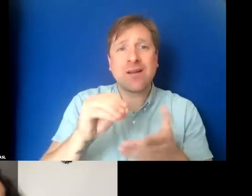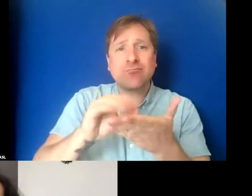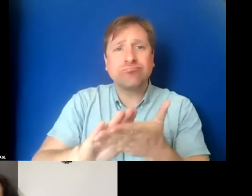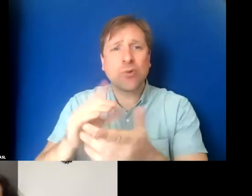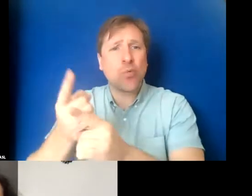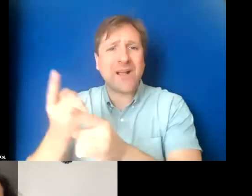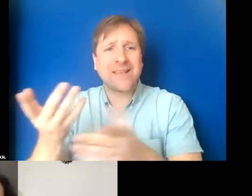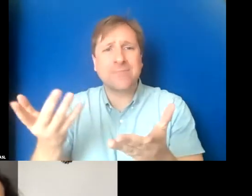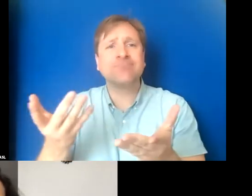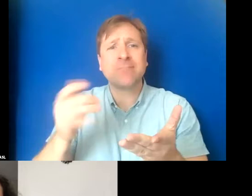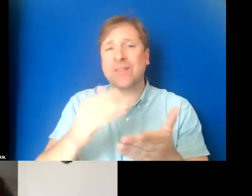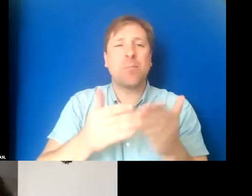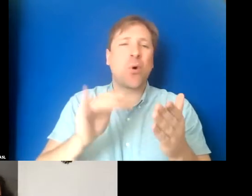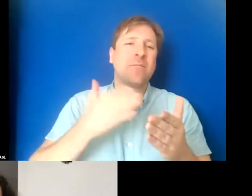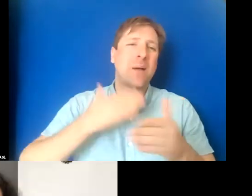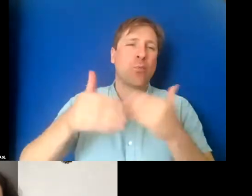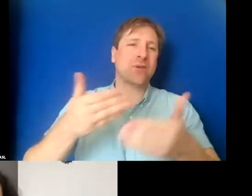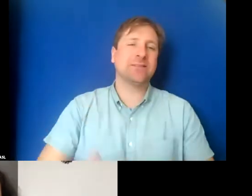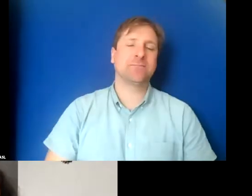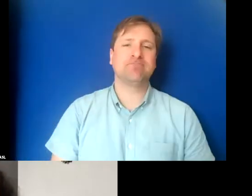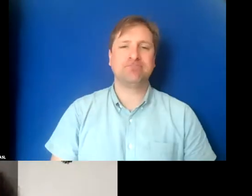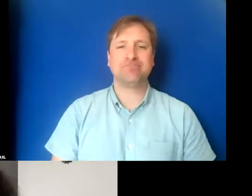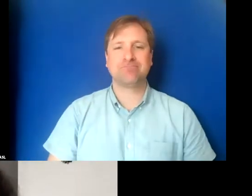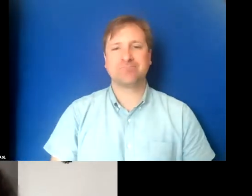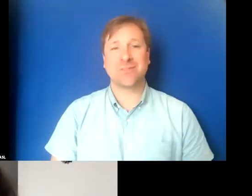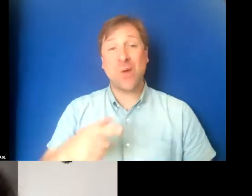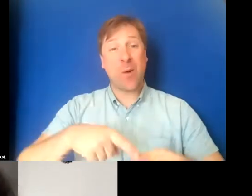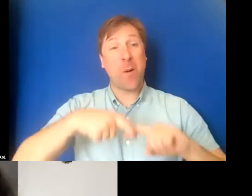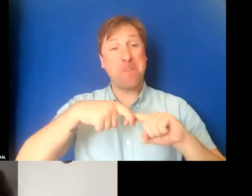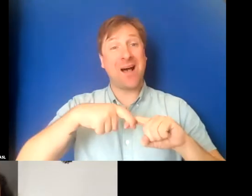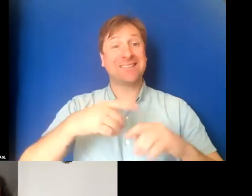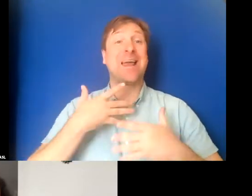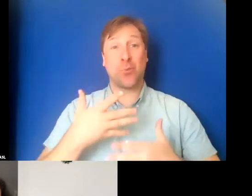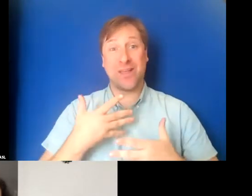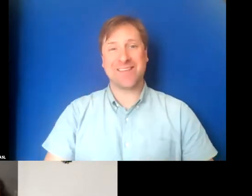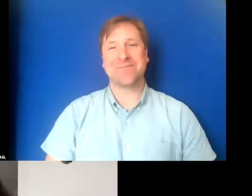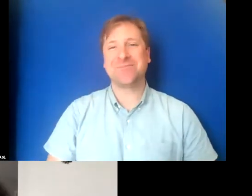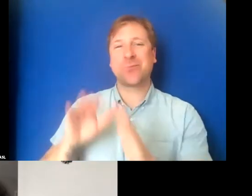And that's part of the process. So I will pause there and breathe. Wonderful. Yeah.